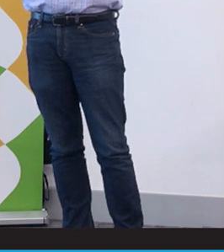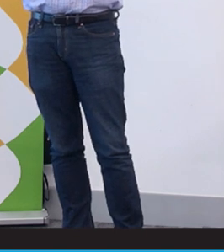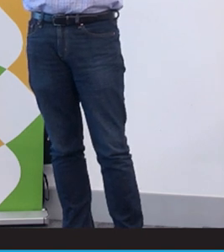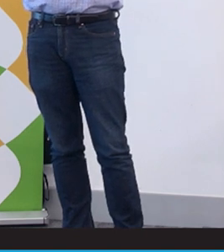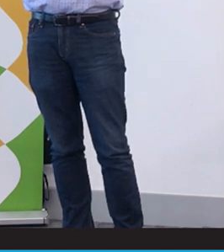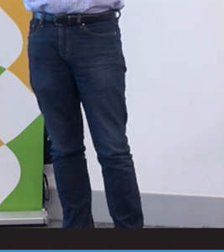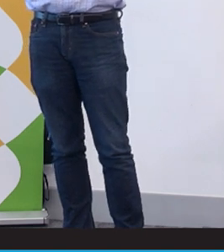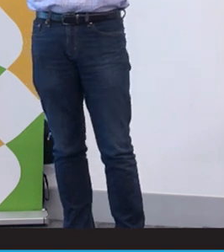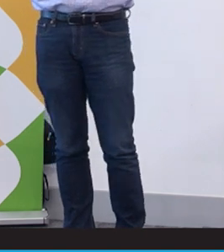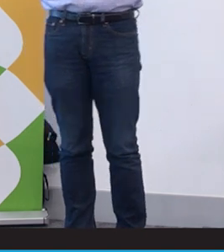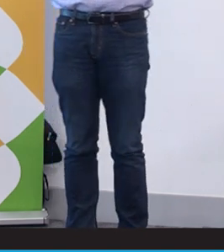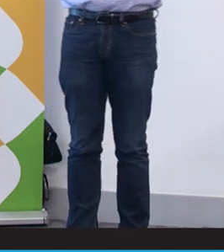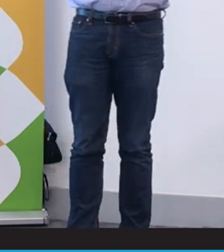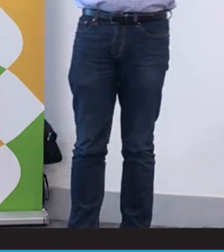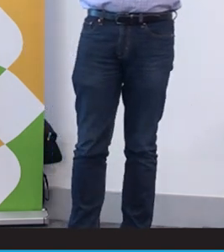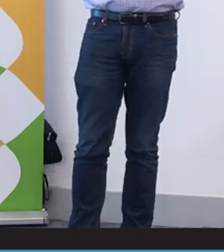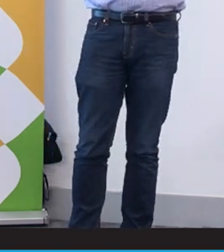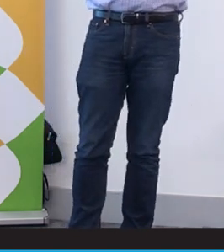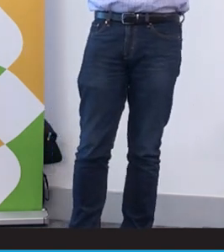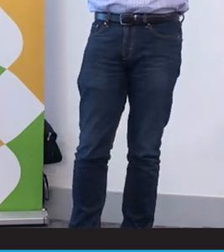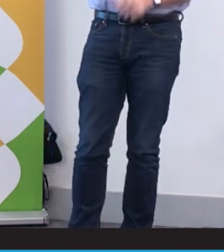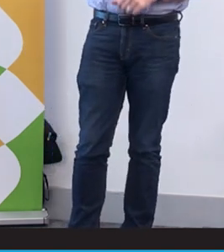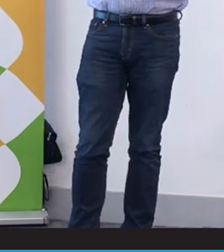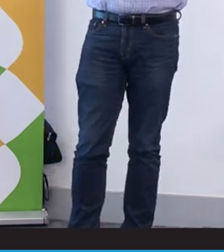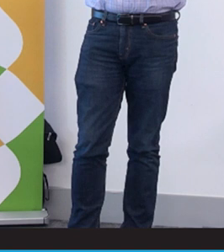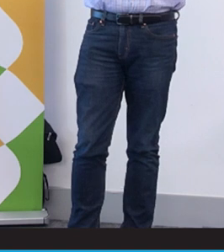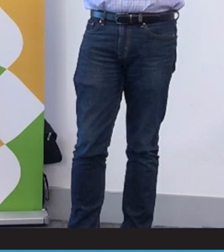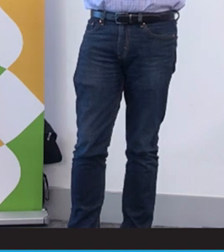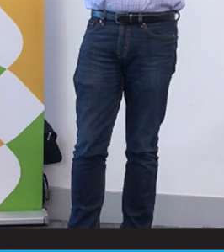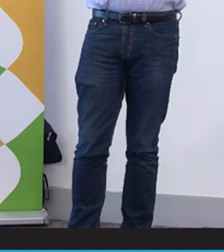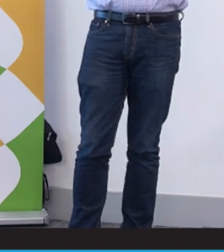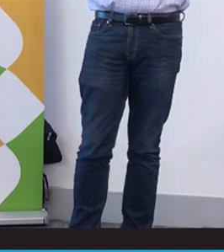people with disabilities occurring on Sunday day, the third Sunday on Monday.